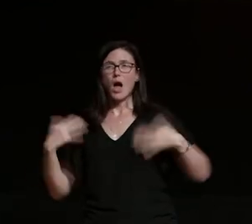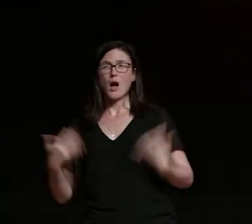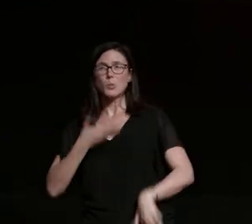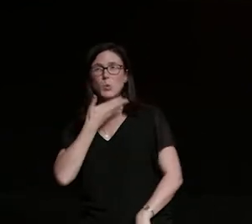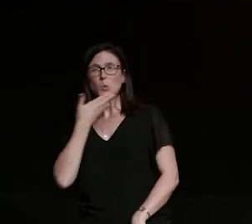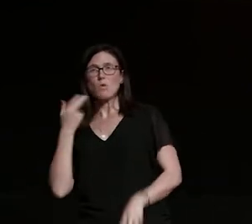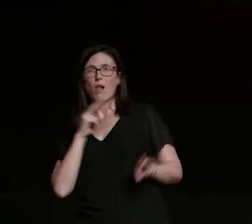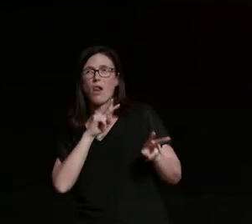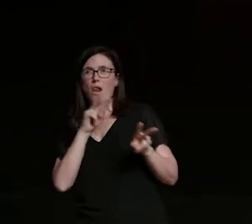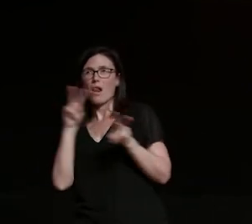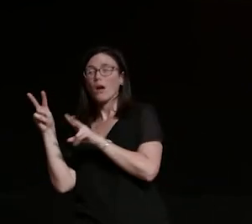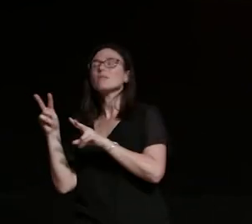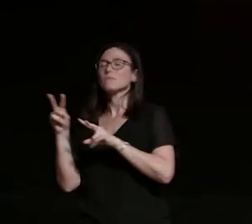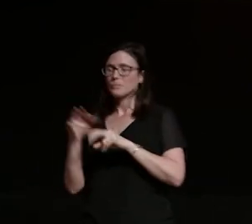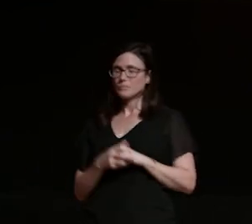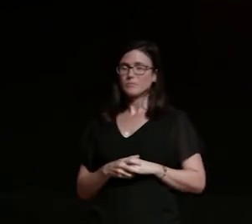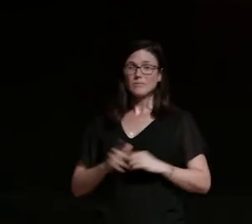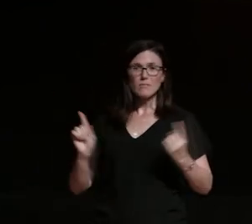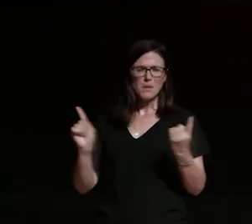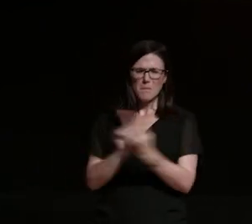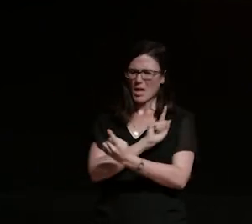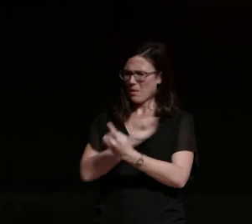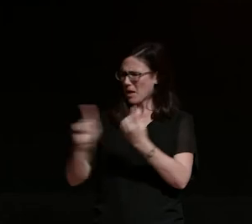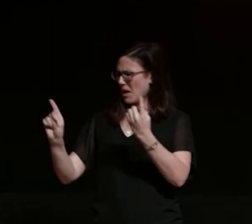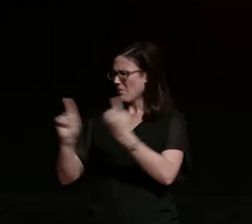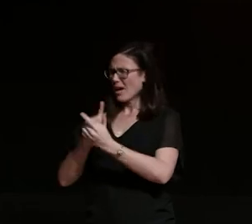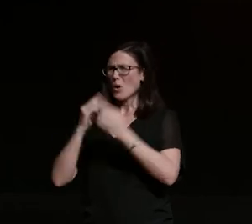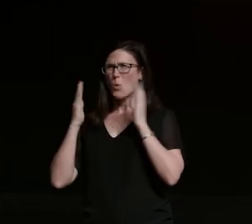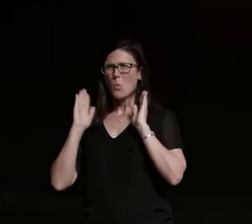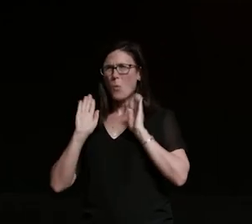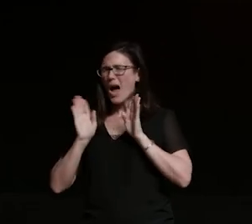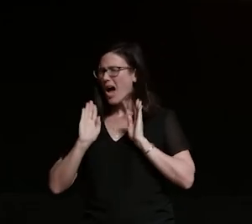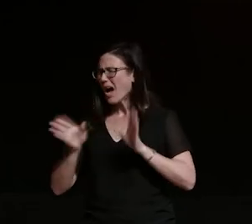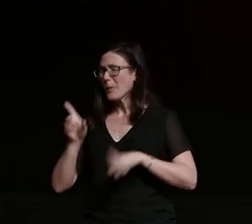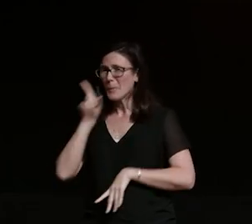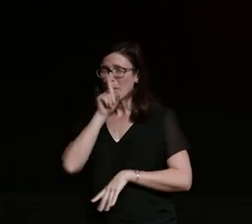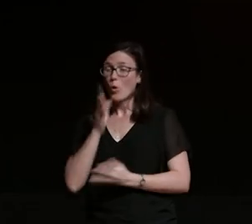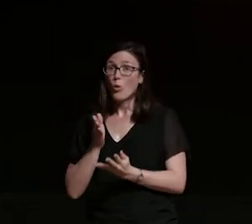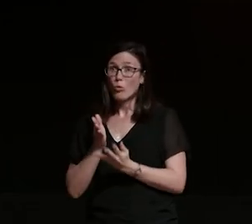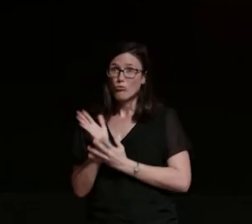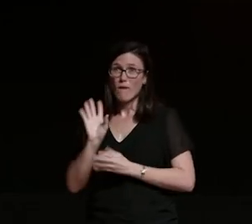i've met so many incredible people through writing and although the pleasure of the